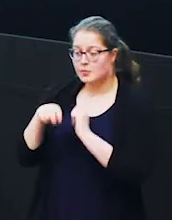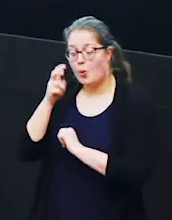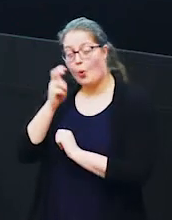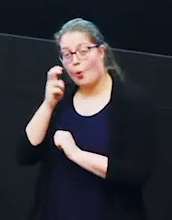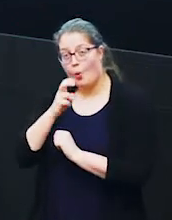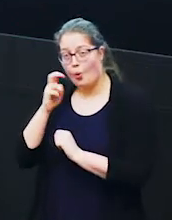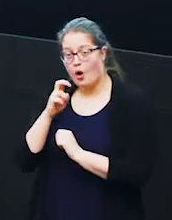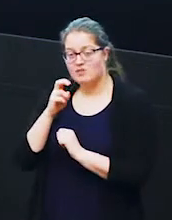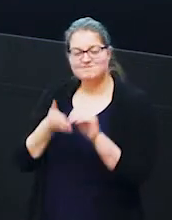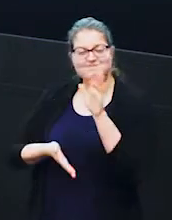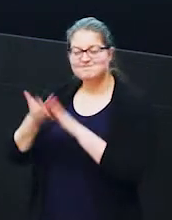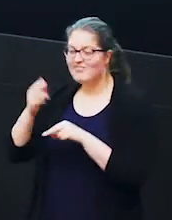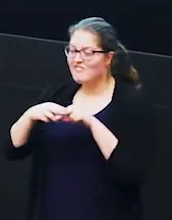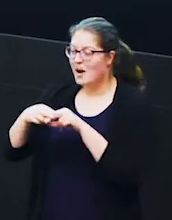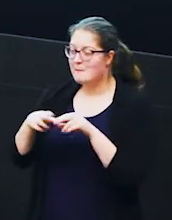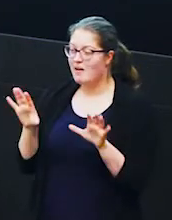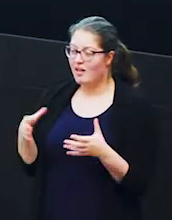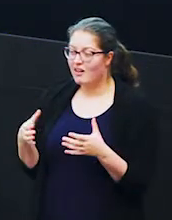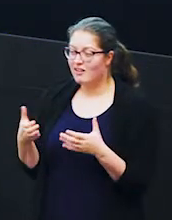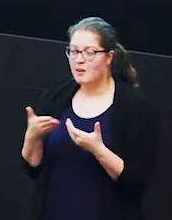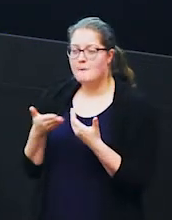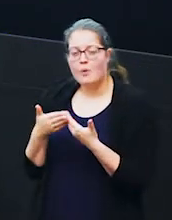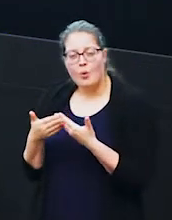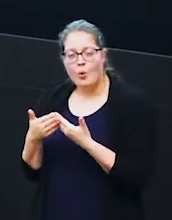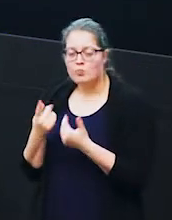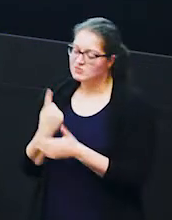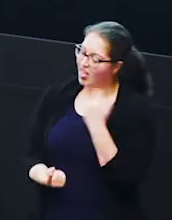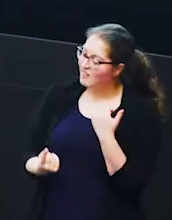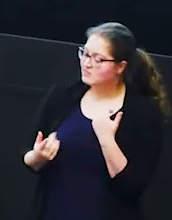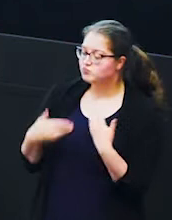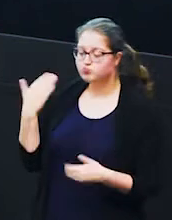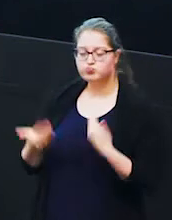they leave their family heard they'll go off and spend more time on their own but also with other